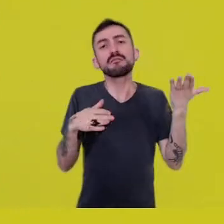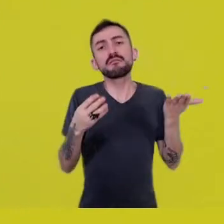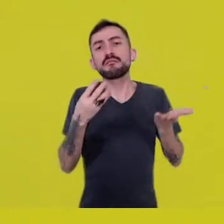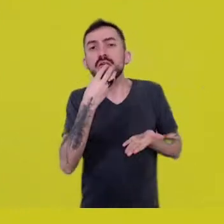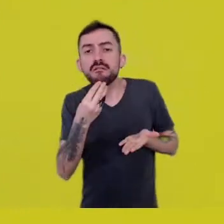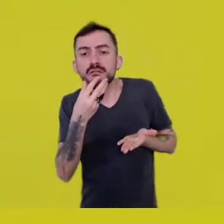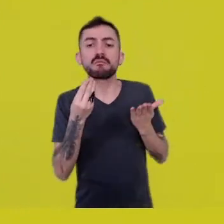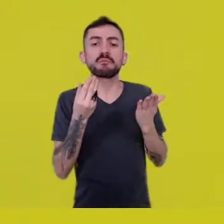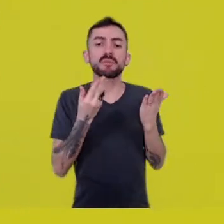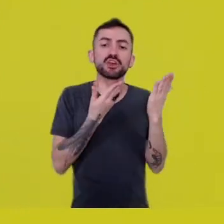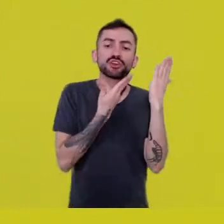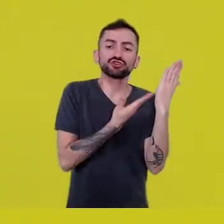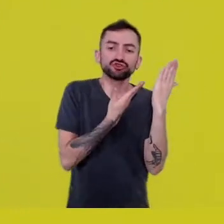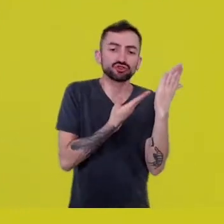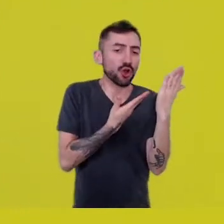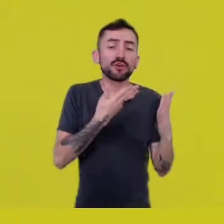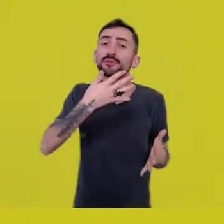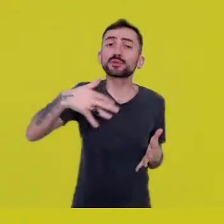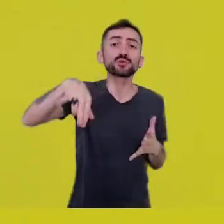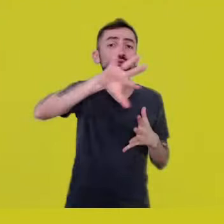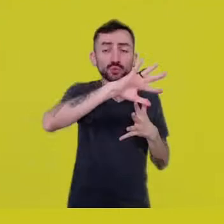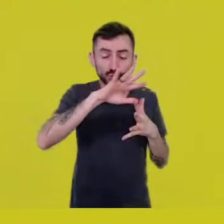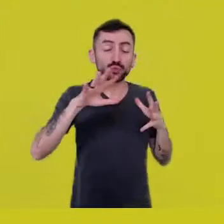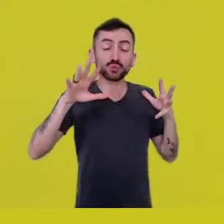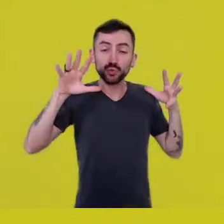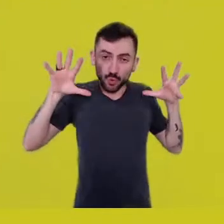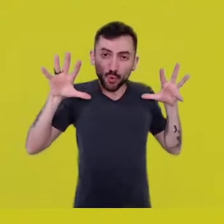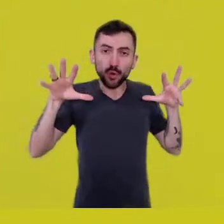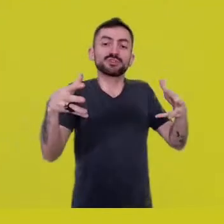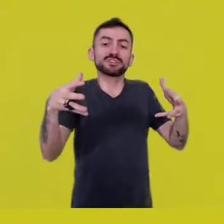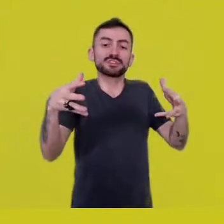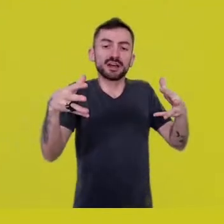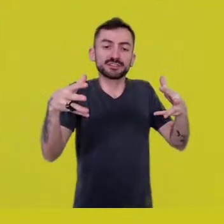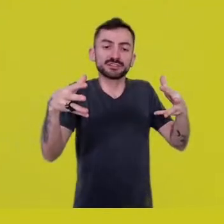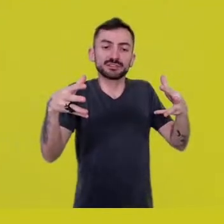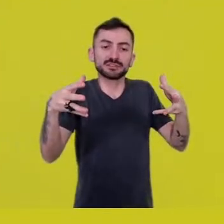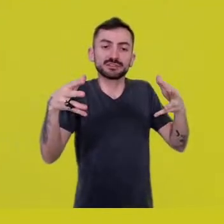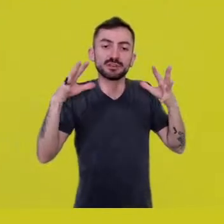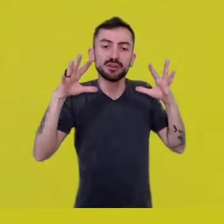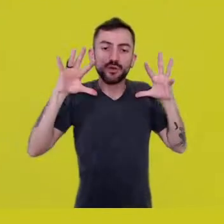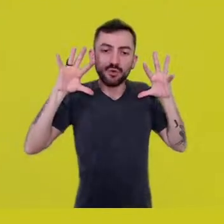it’s a community with their heads on the earth.